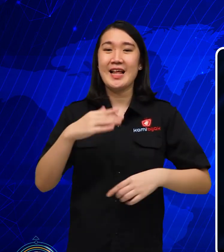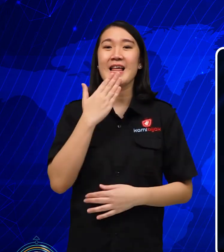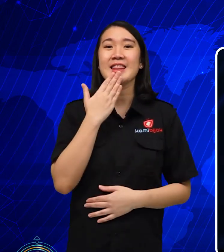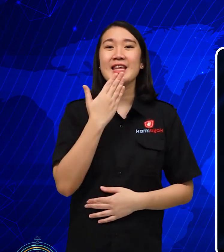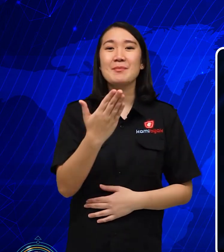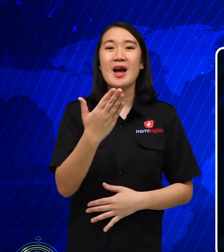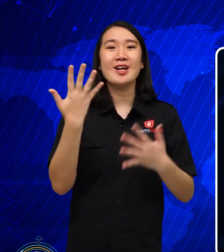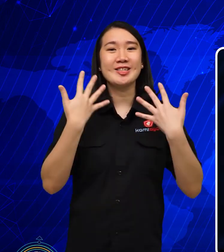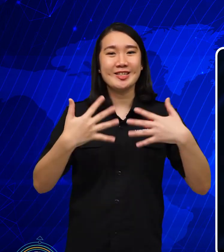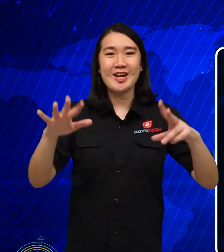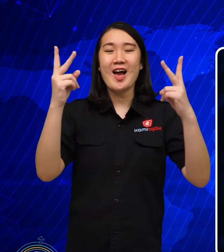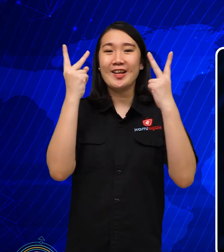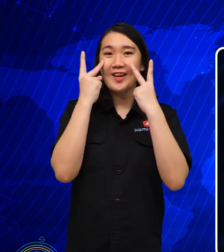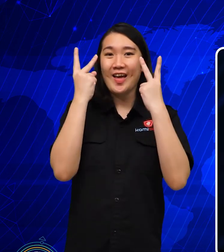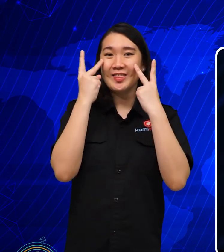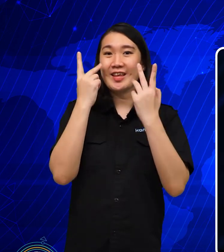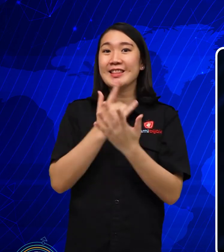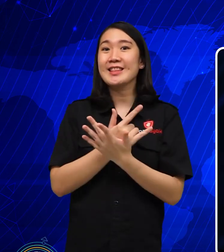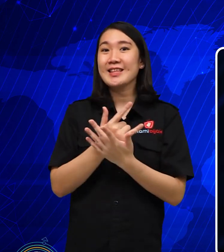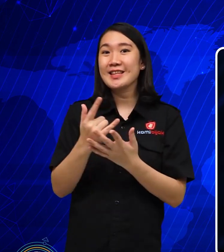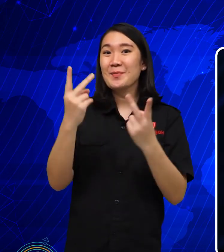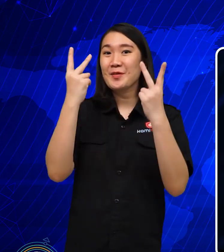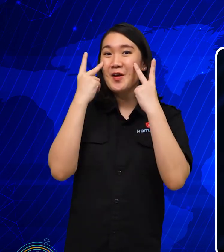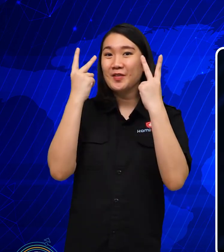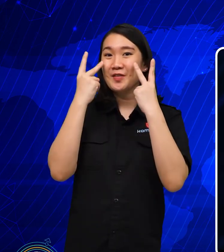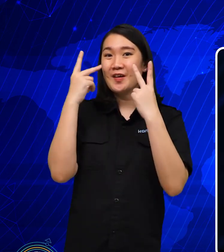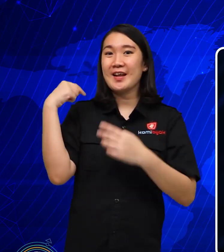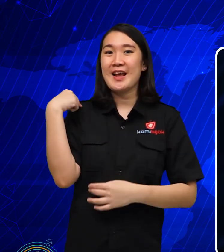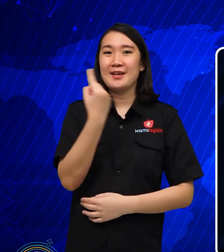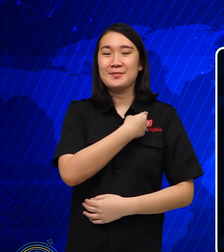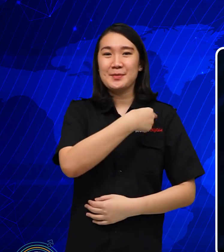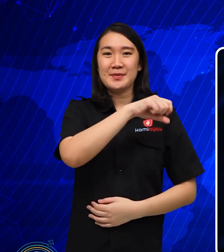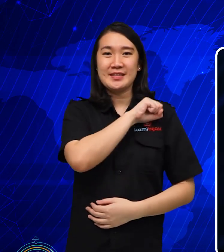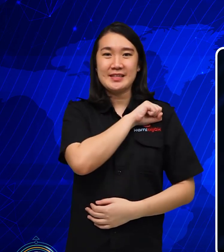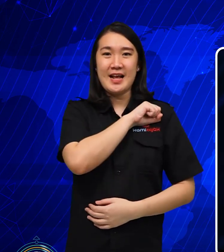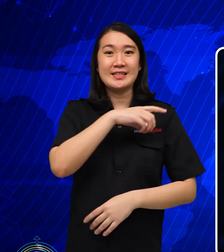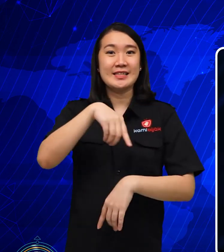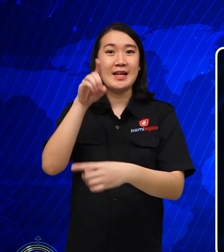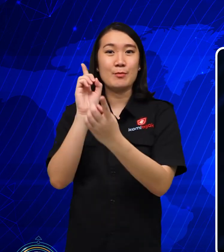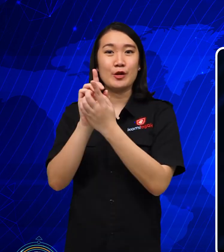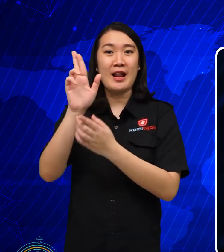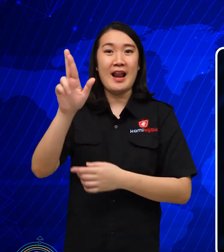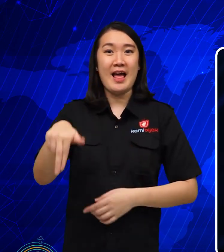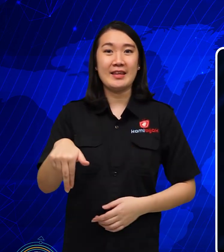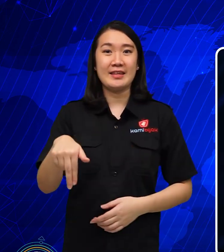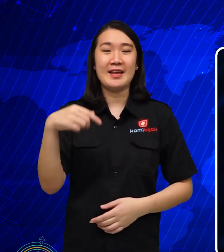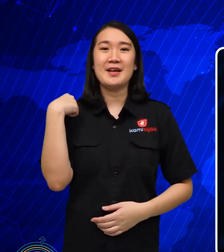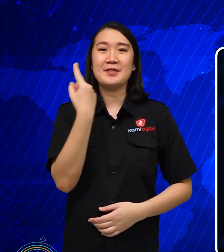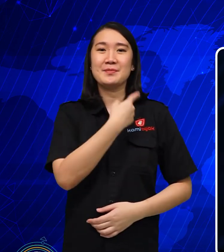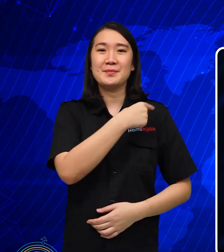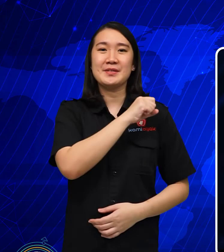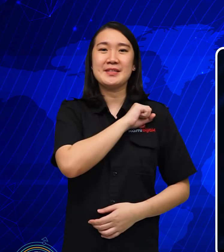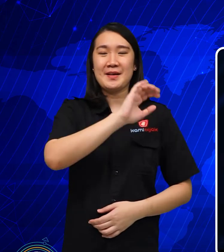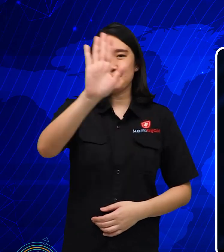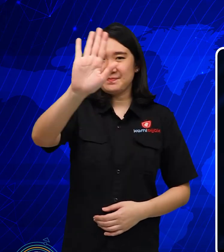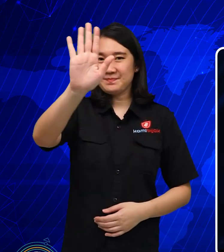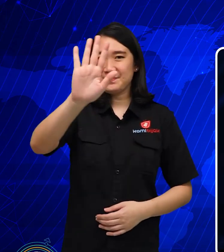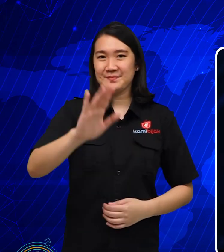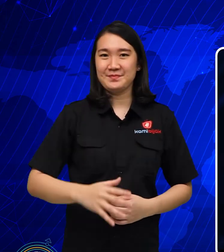Thanks for watching the news, keep following our information. See you again at KamiBijak.